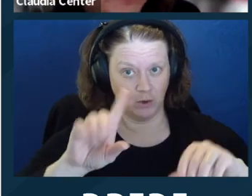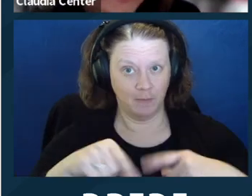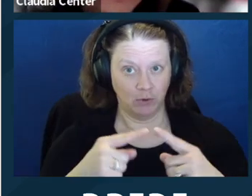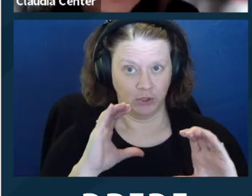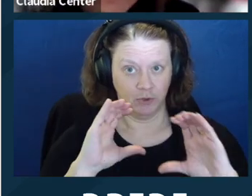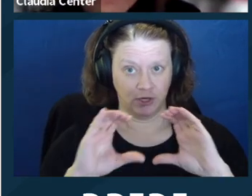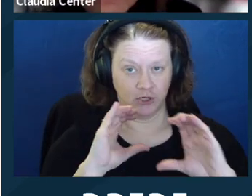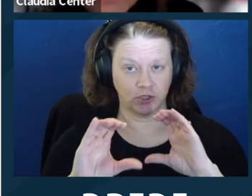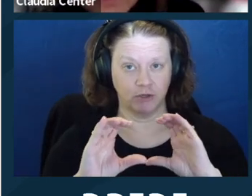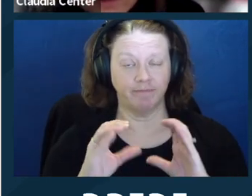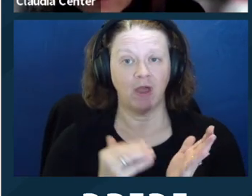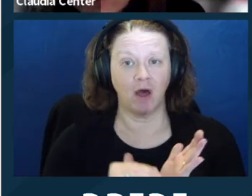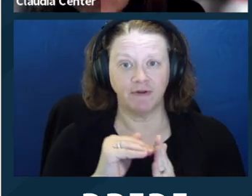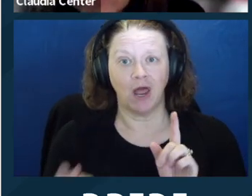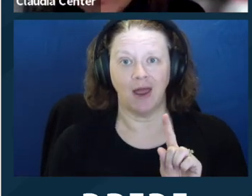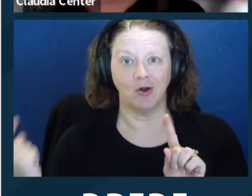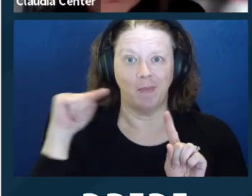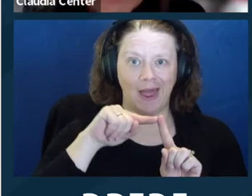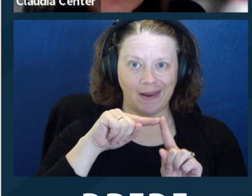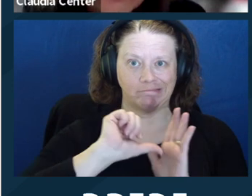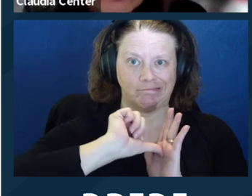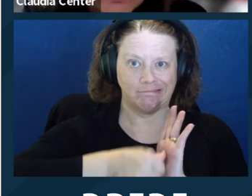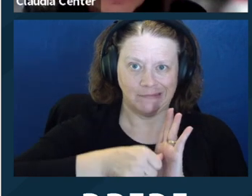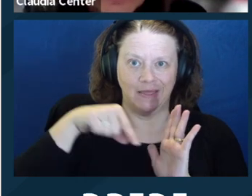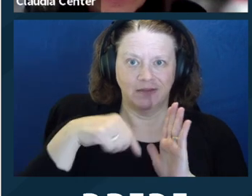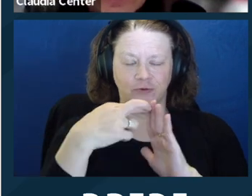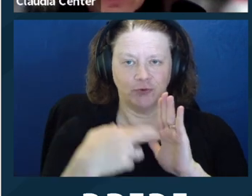with clients. So you need to promptly inform a client when